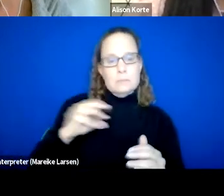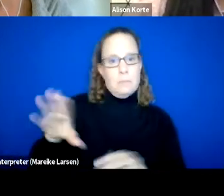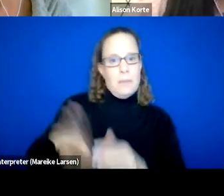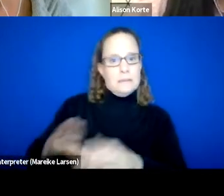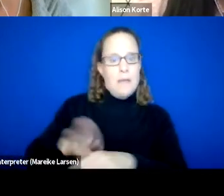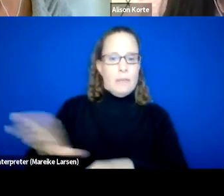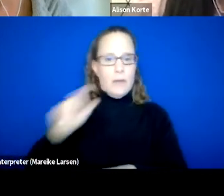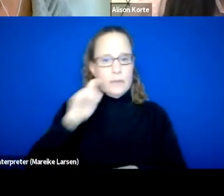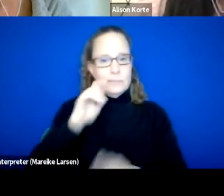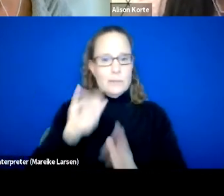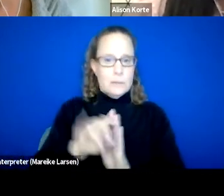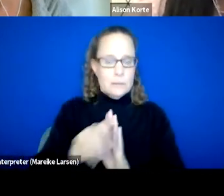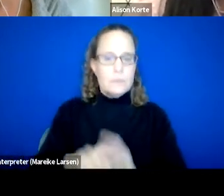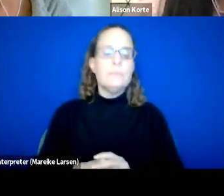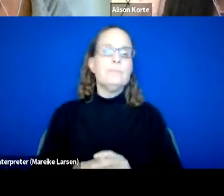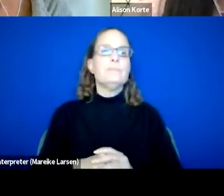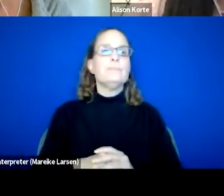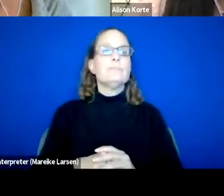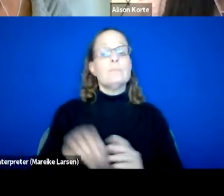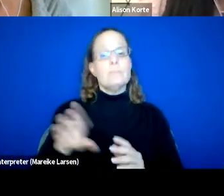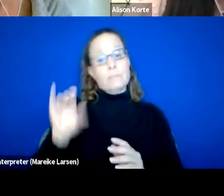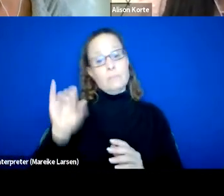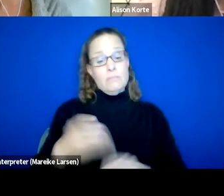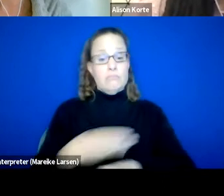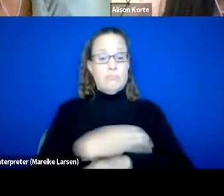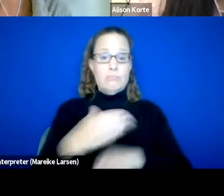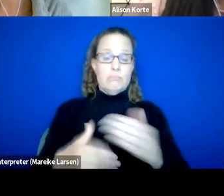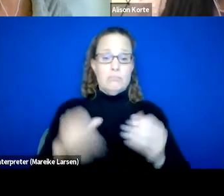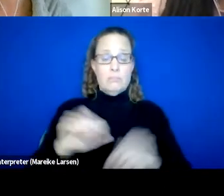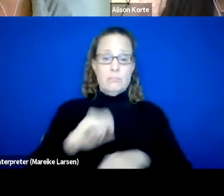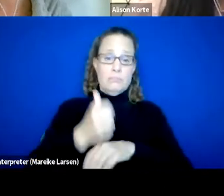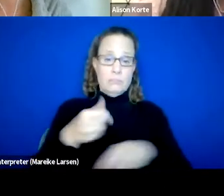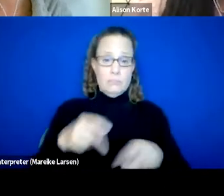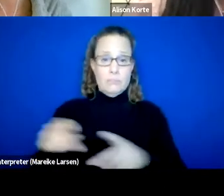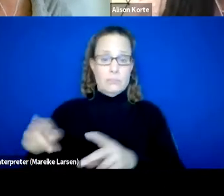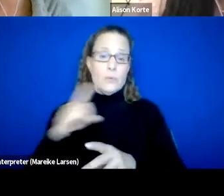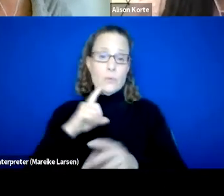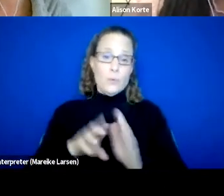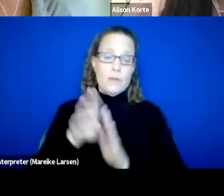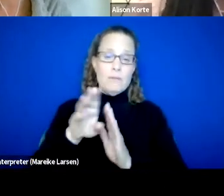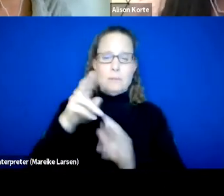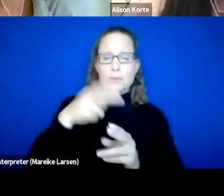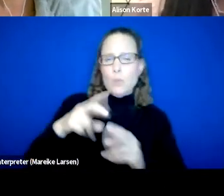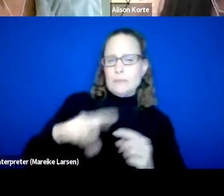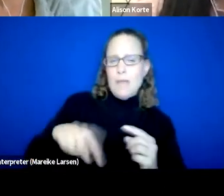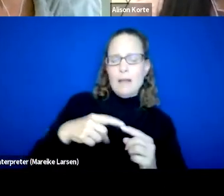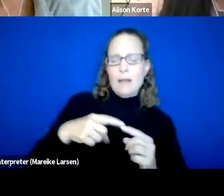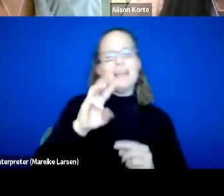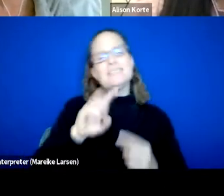From their improvement pro processes can create opportunities to develop short cycles. So for example, six to nine months